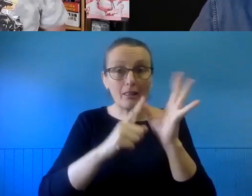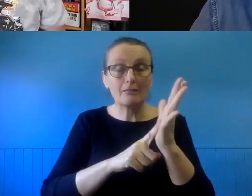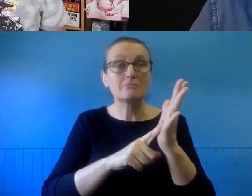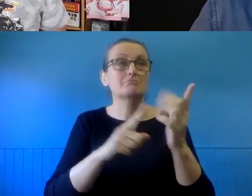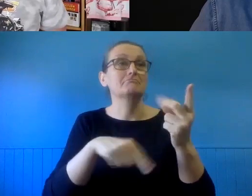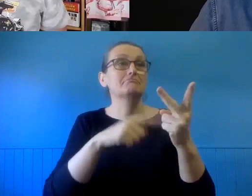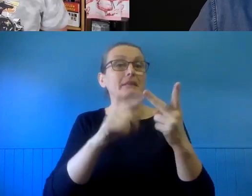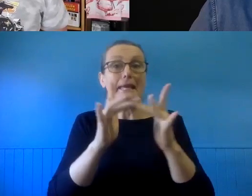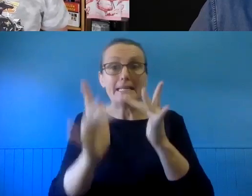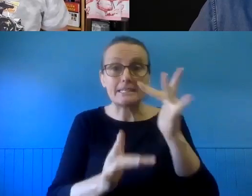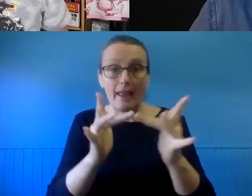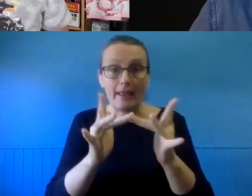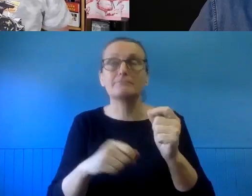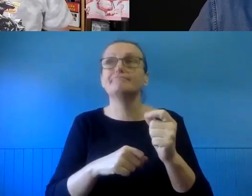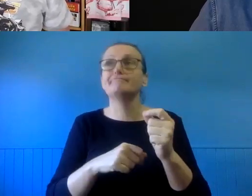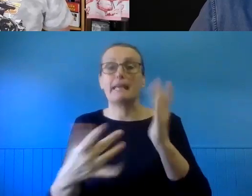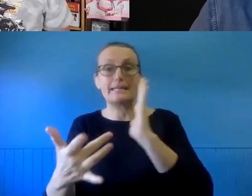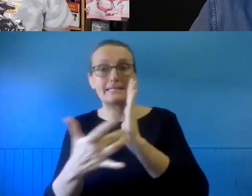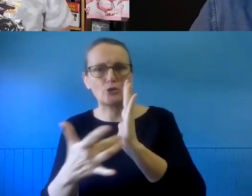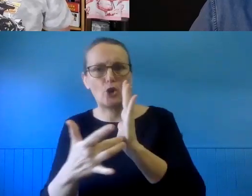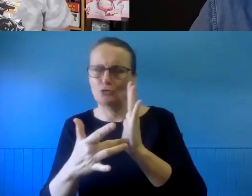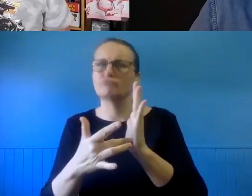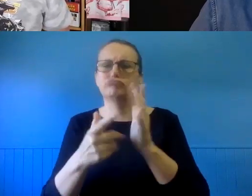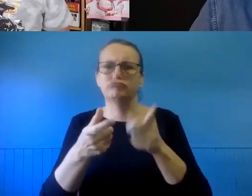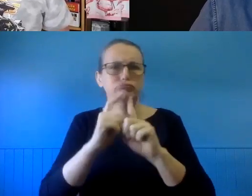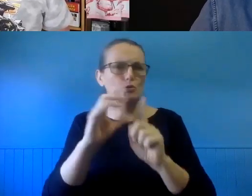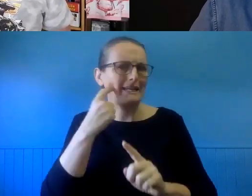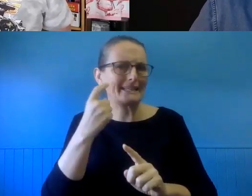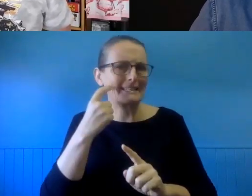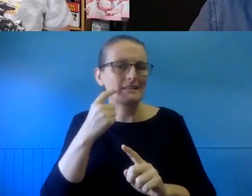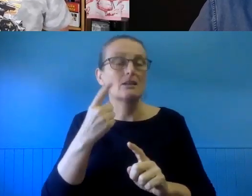That said, most platforms that you might use for